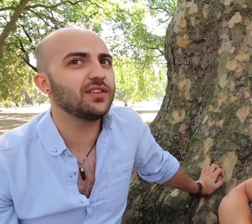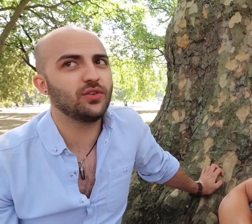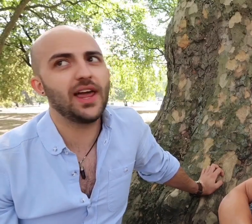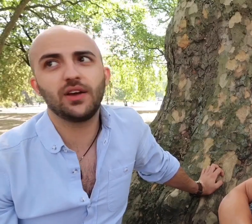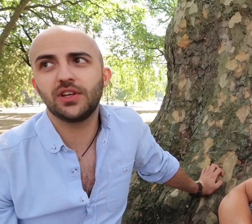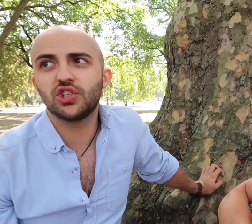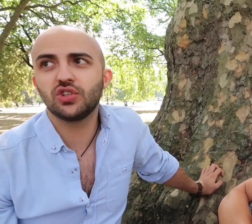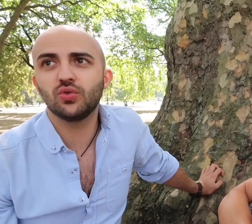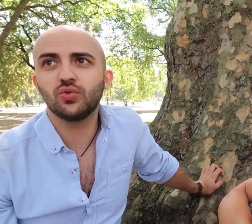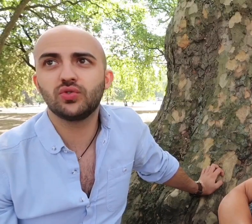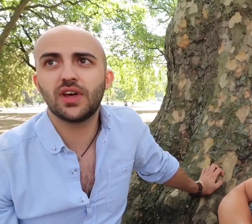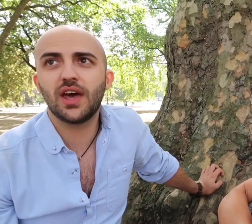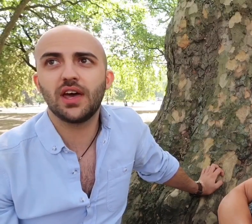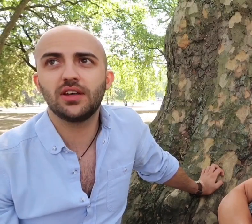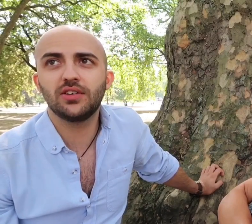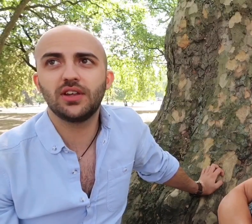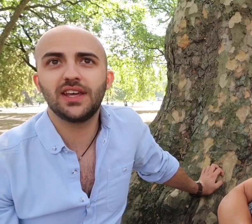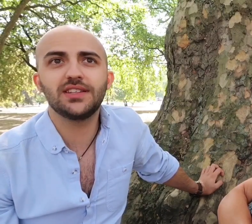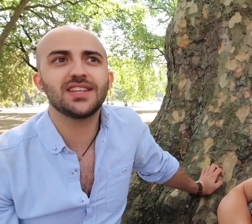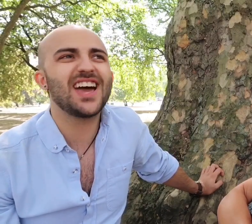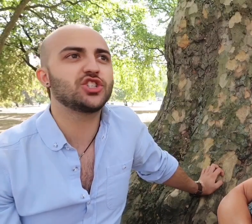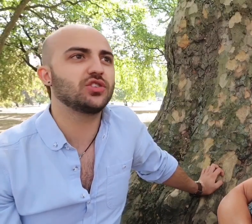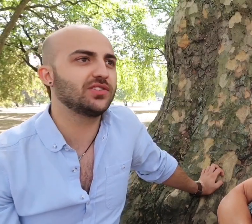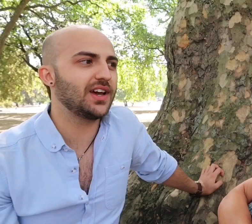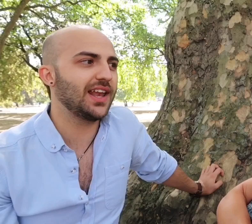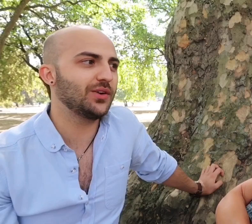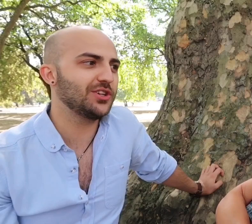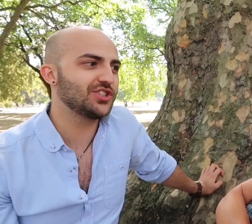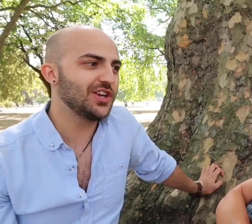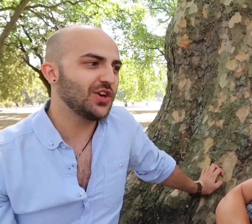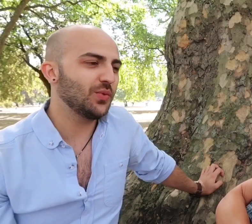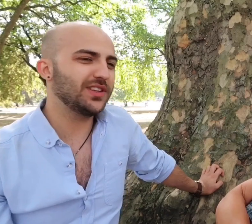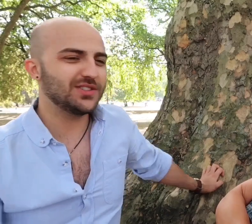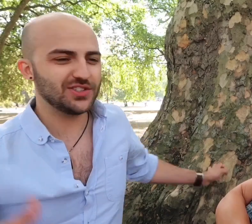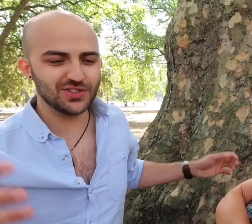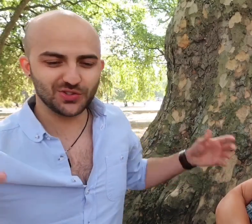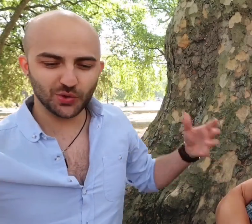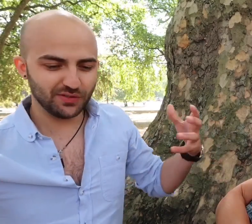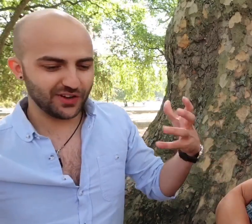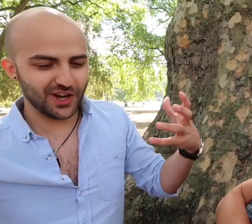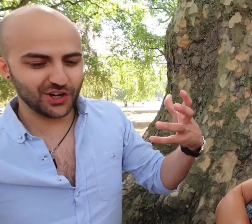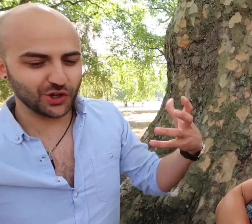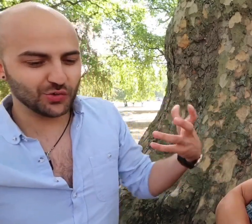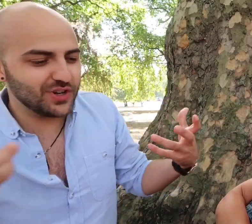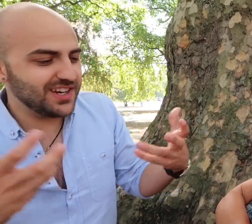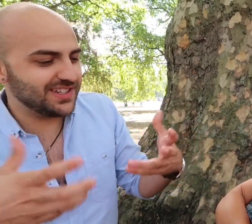language called international sign language which is sort of an agreed